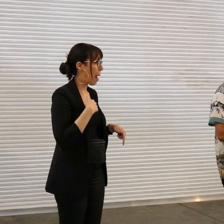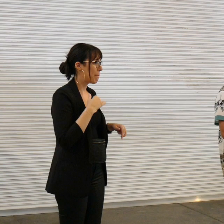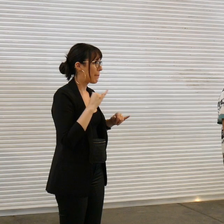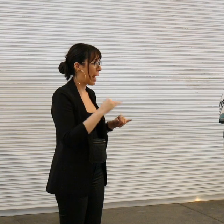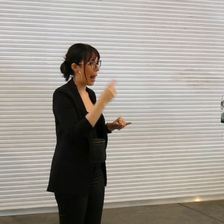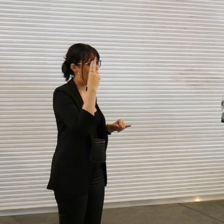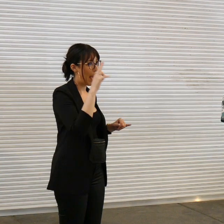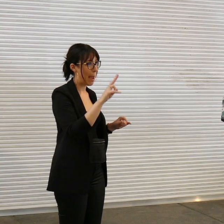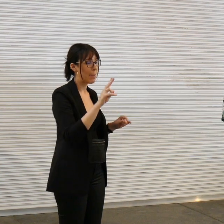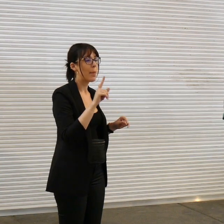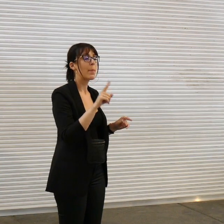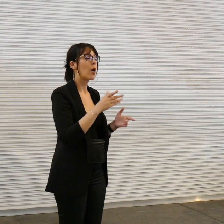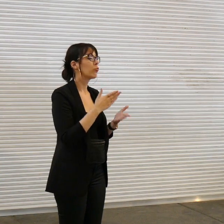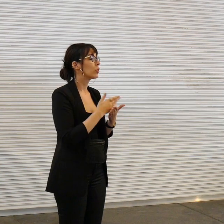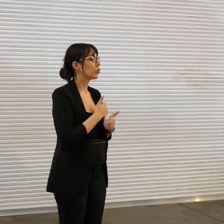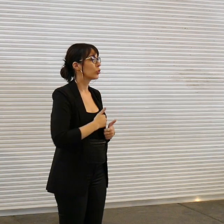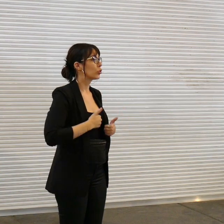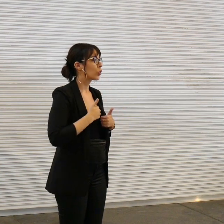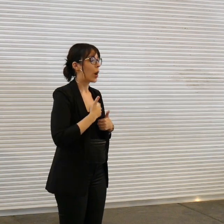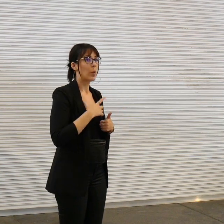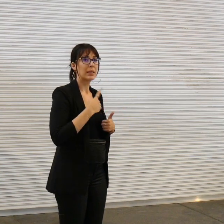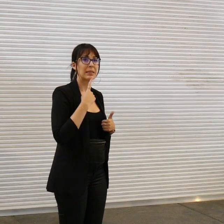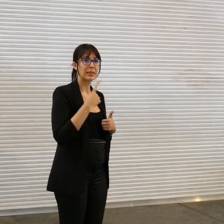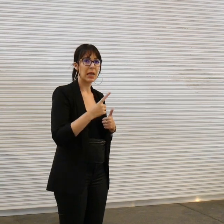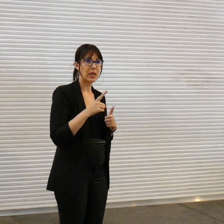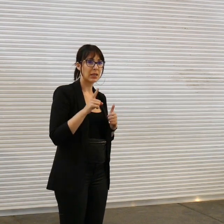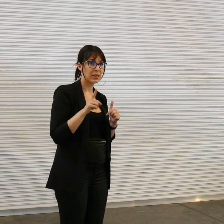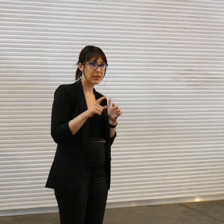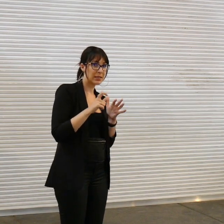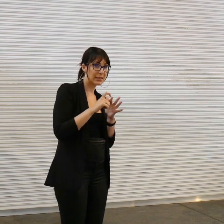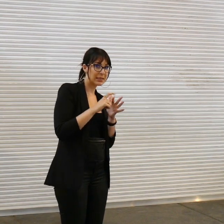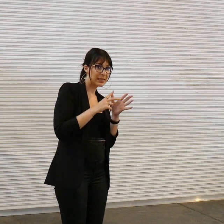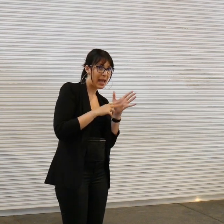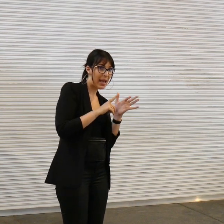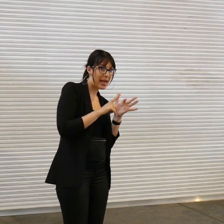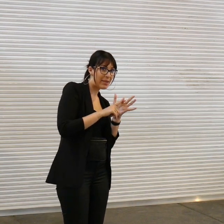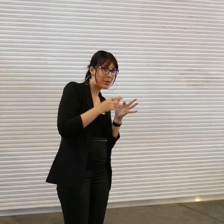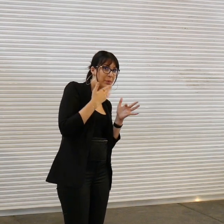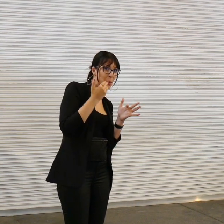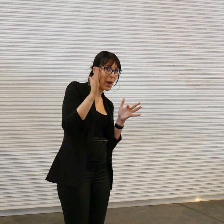but I've had an amazing time I want to thank Dave in the back of there. wave like put your hand like this that